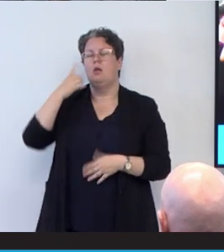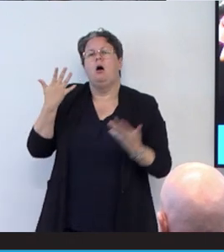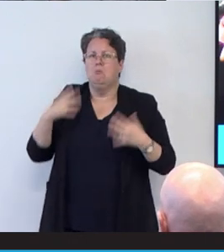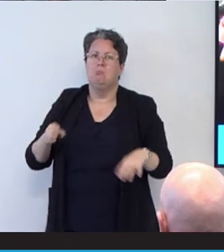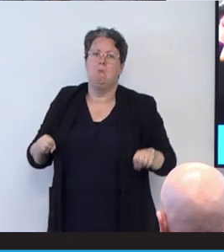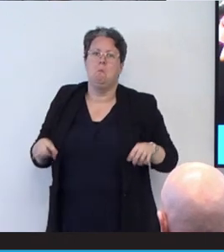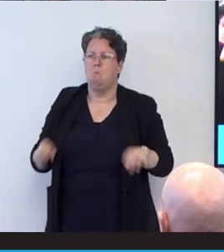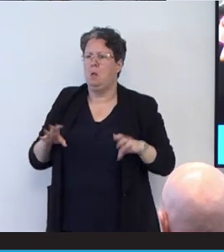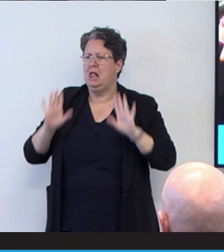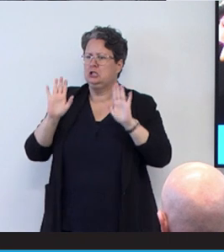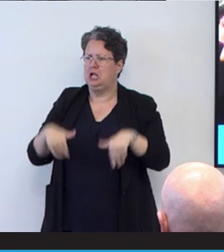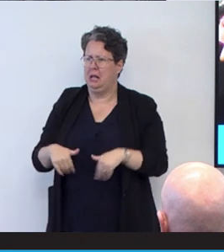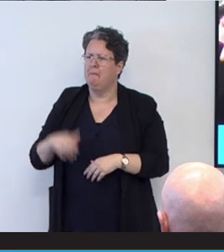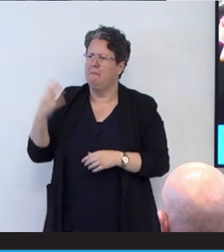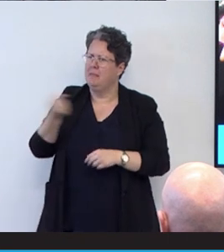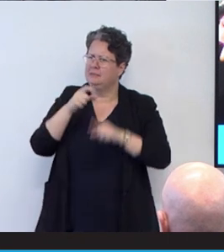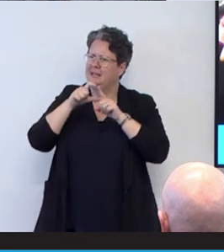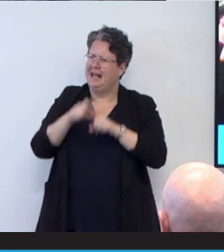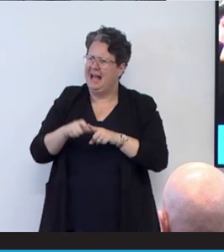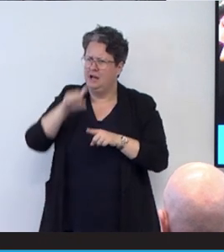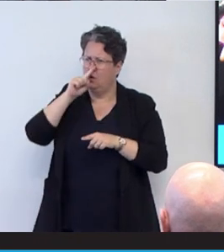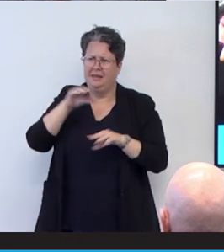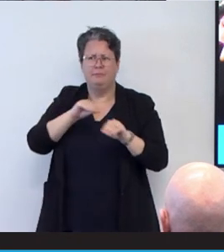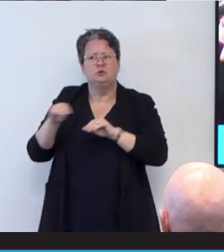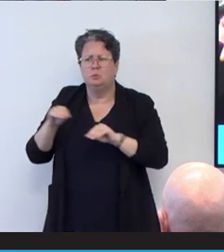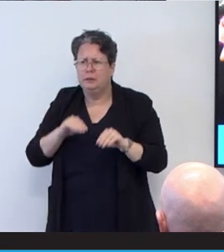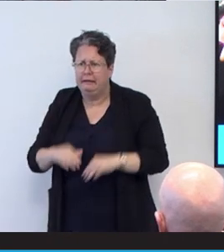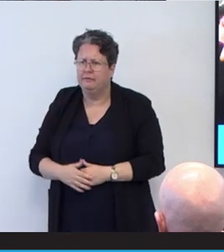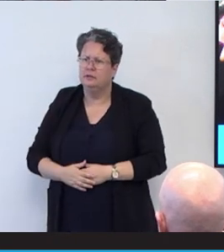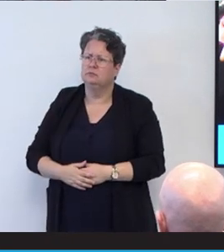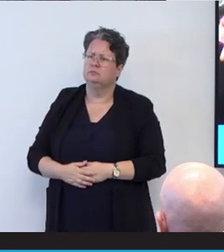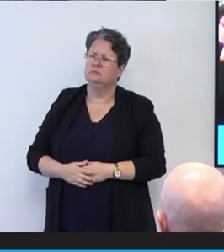and it must be hard not being able to move and it'll be hard not being able